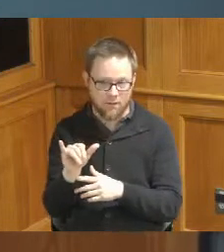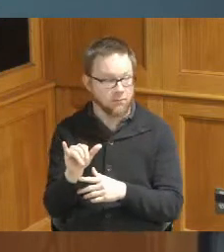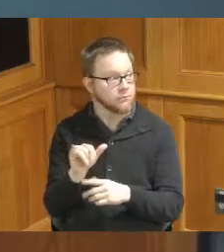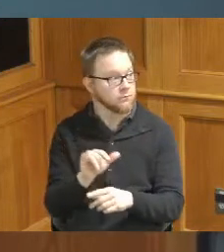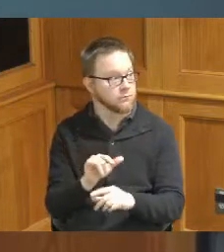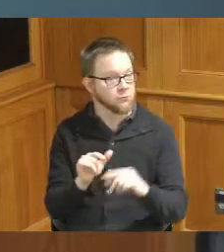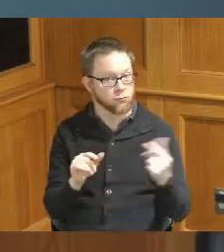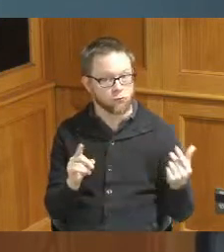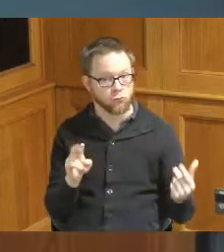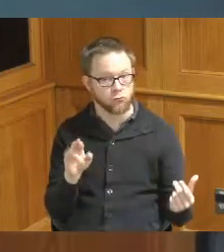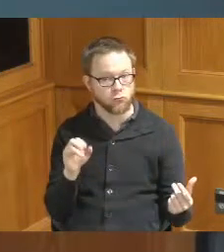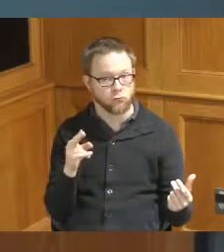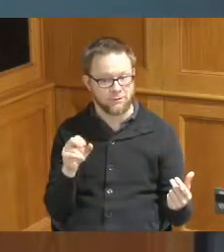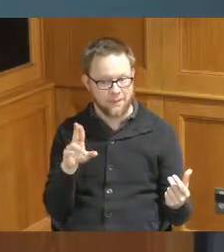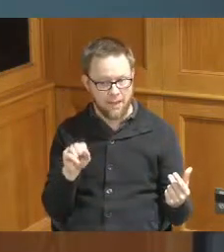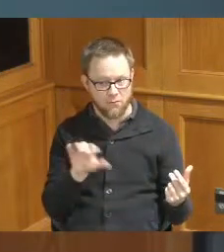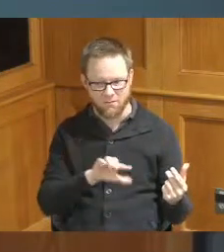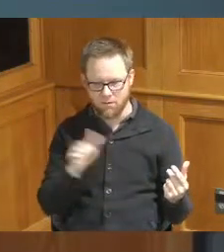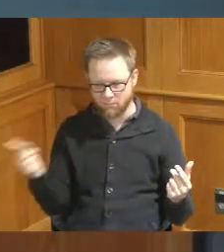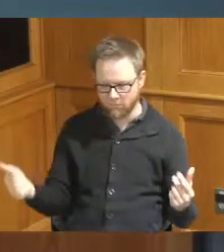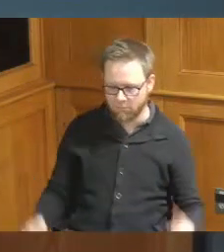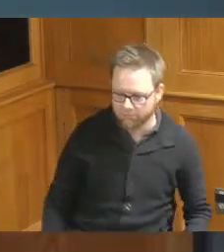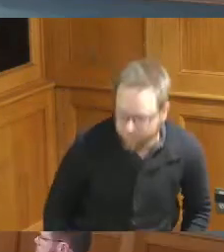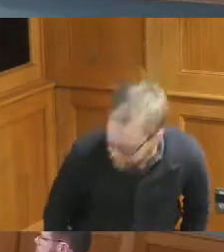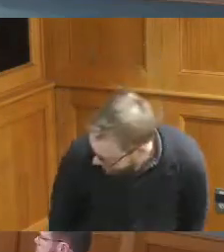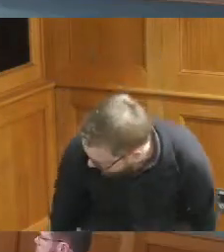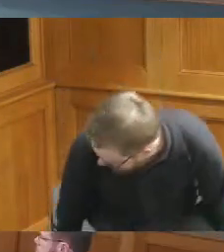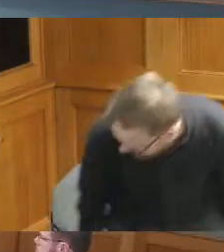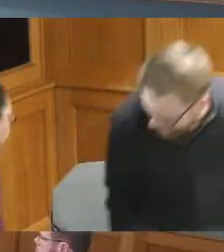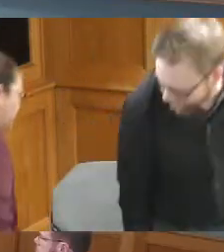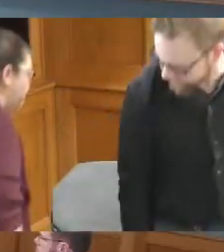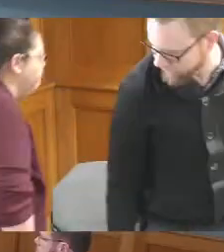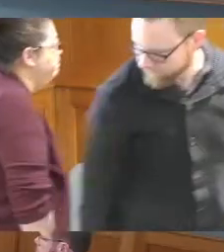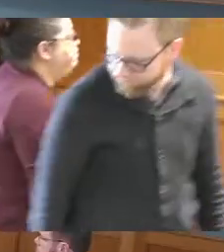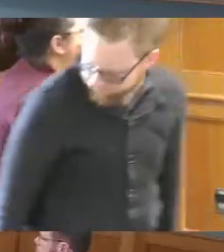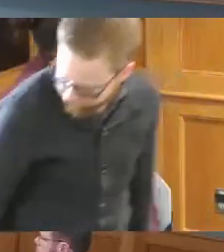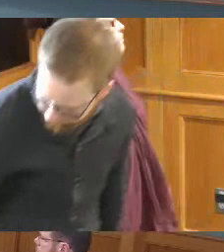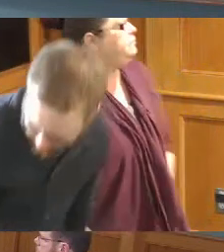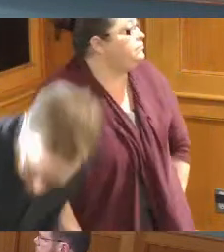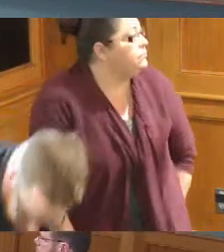Driehaus and then Commissioner yes a couple questions so and I just a reminder that these